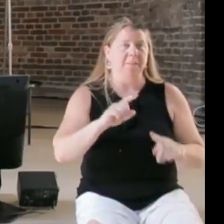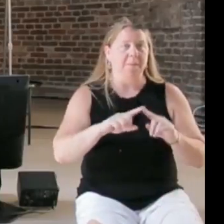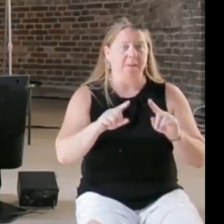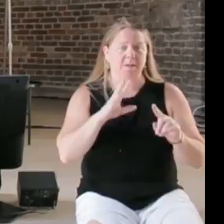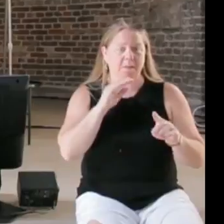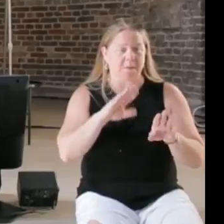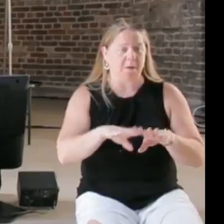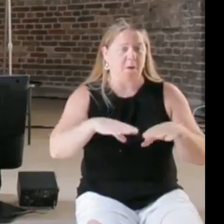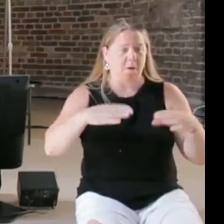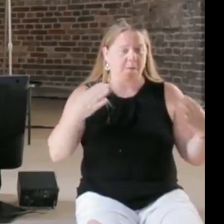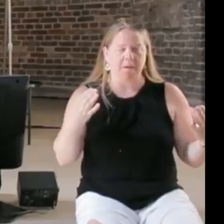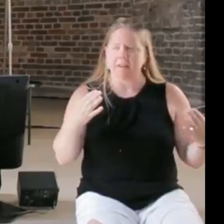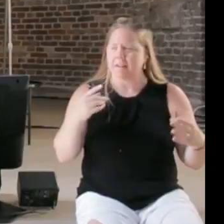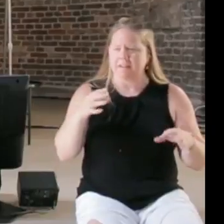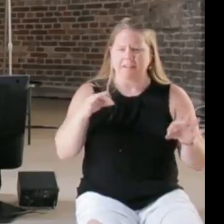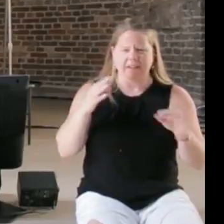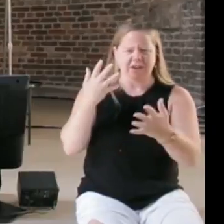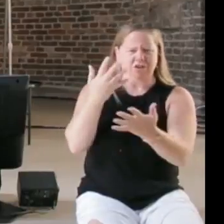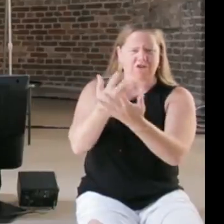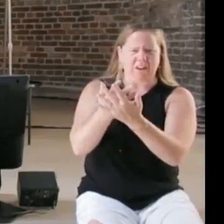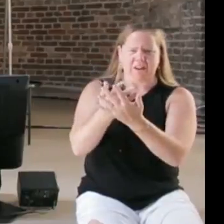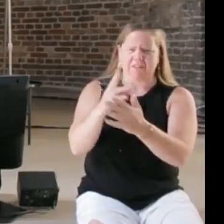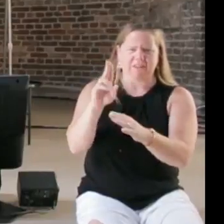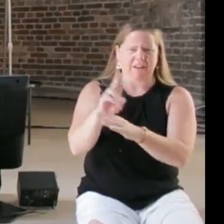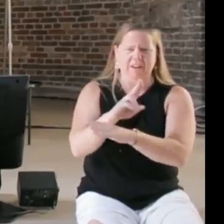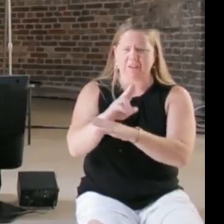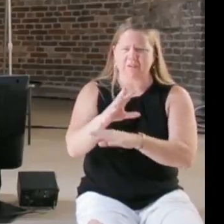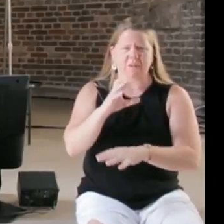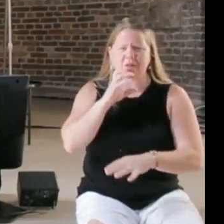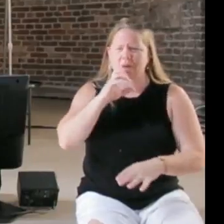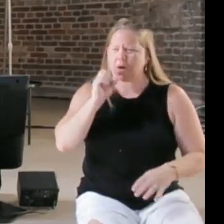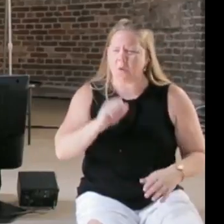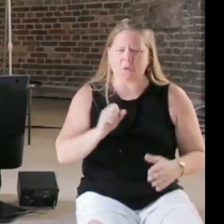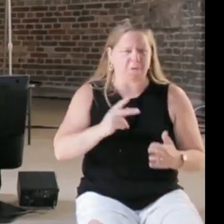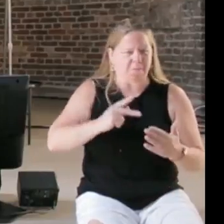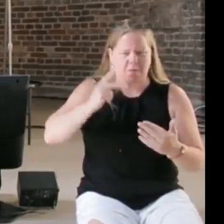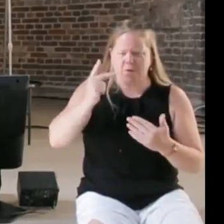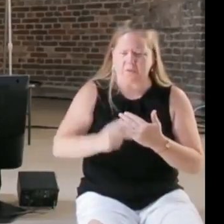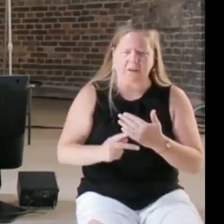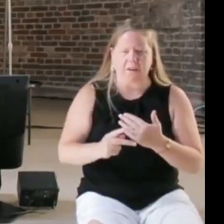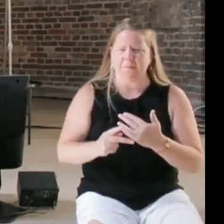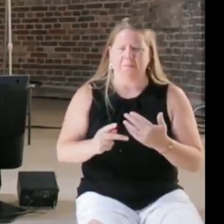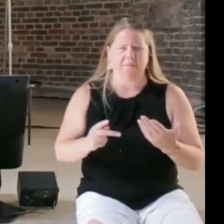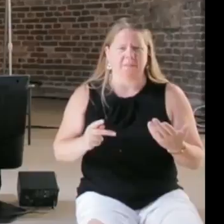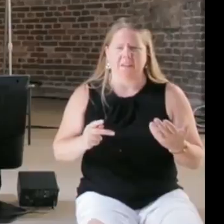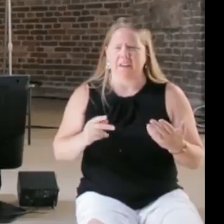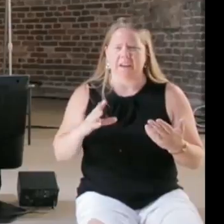in jail an old FileMaker Pro database and an Access database and an Excel spreadsheet